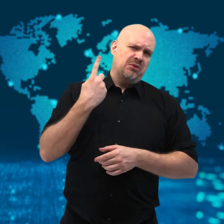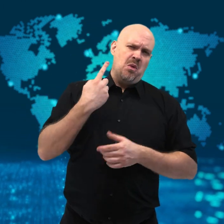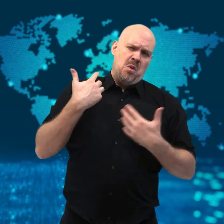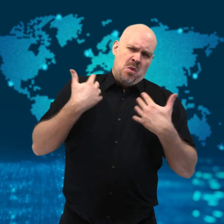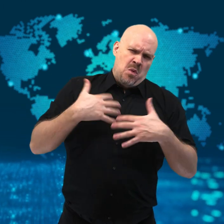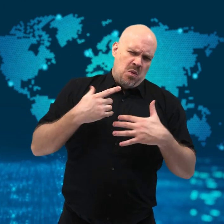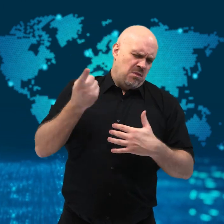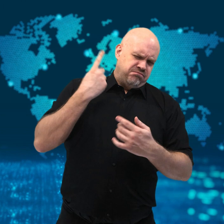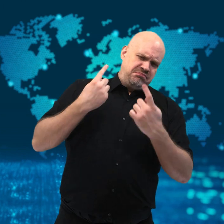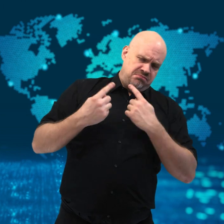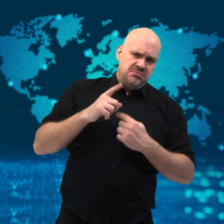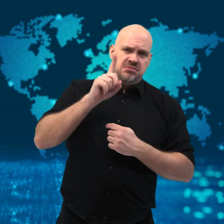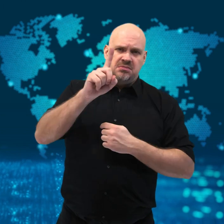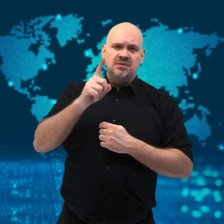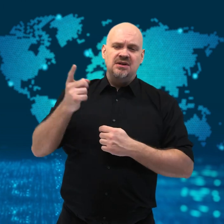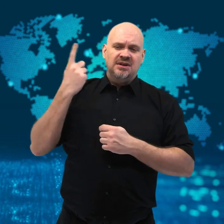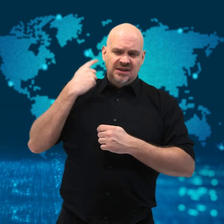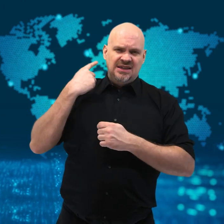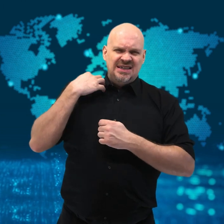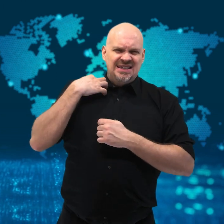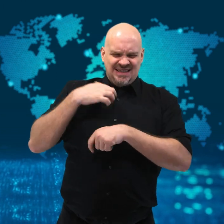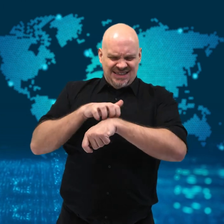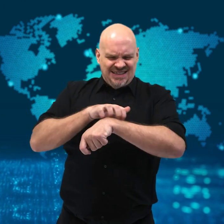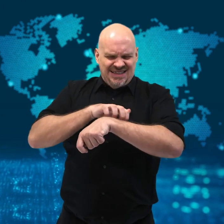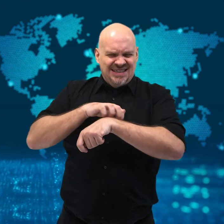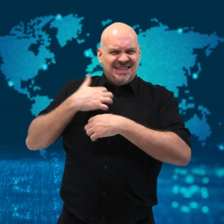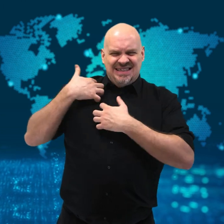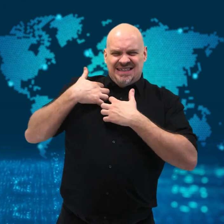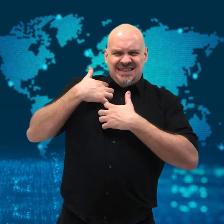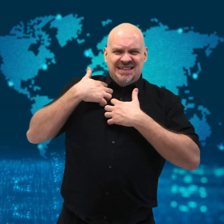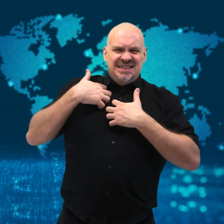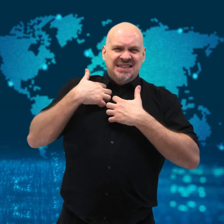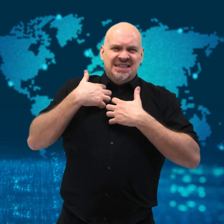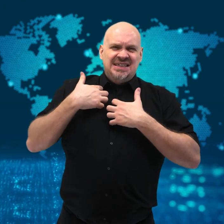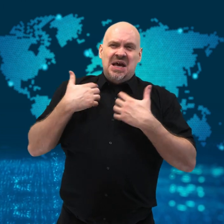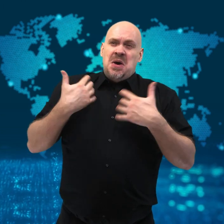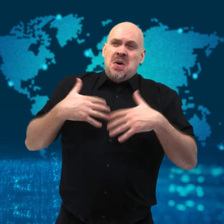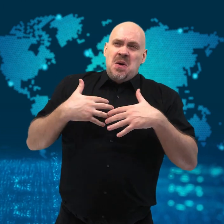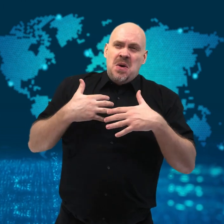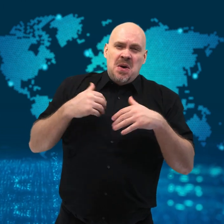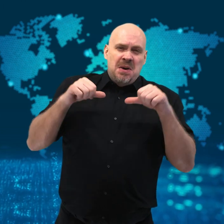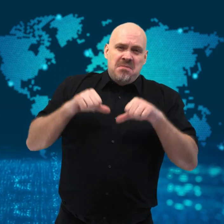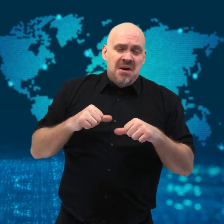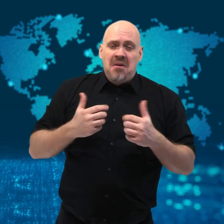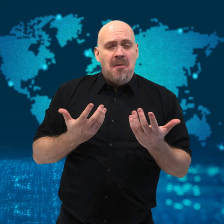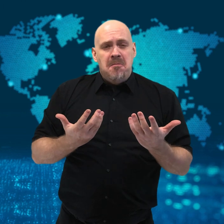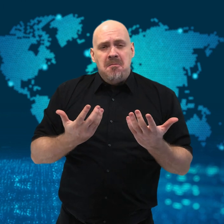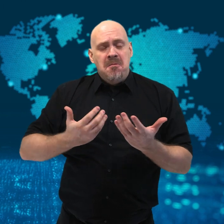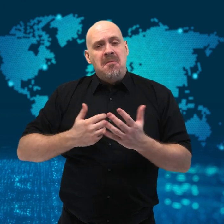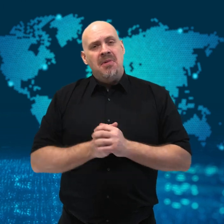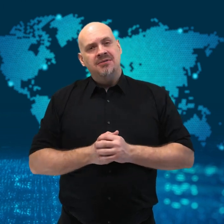He said that the stinging hurt much less than the strike of the tentacles.